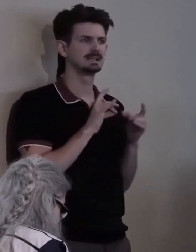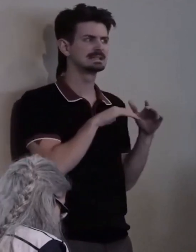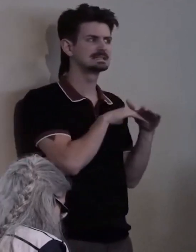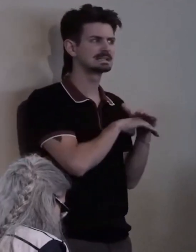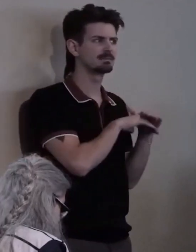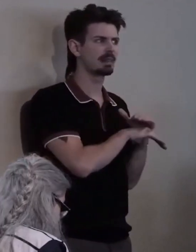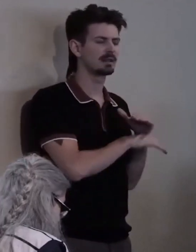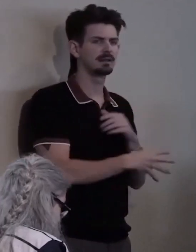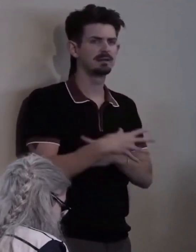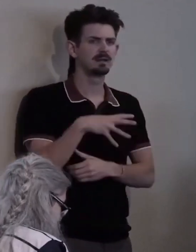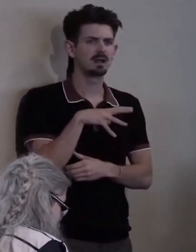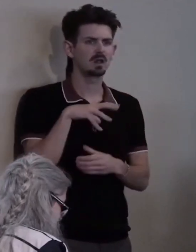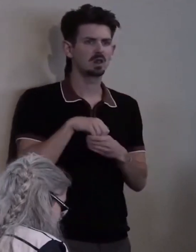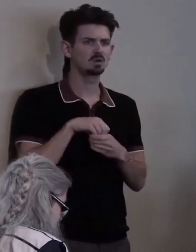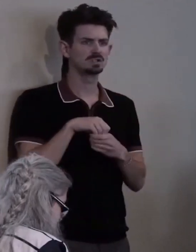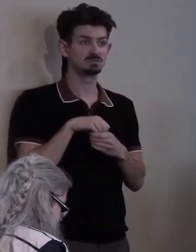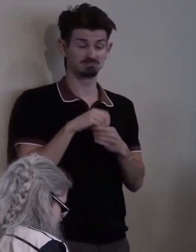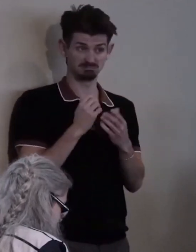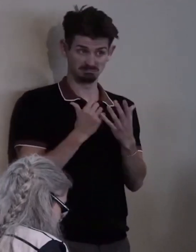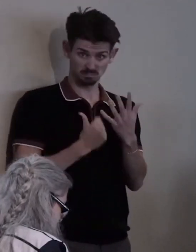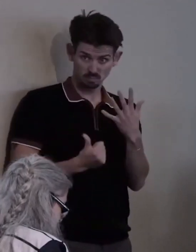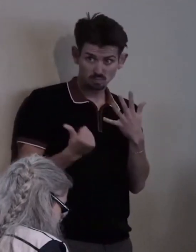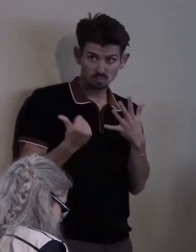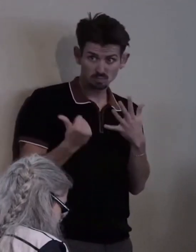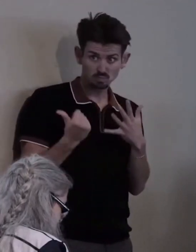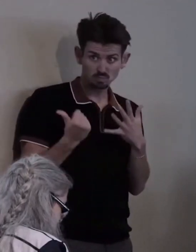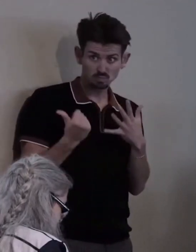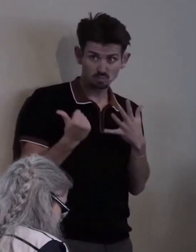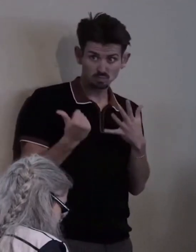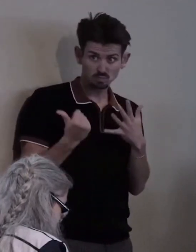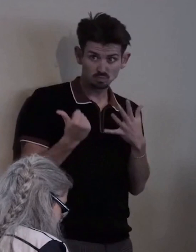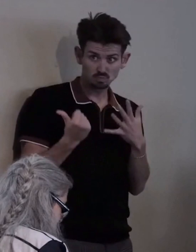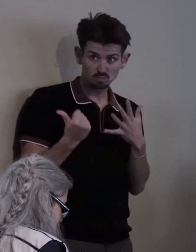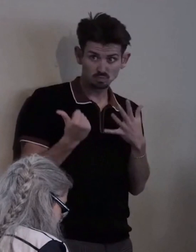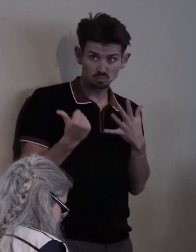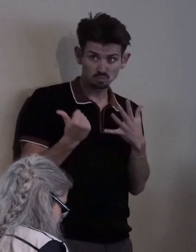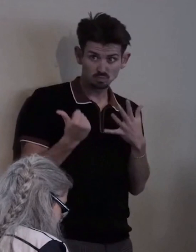are prioritized in this society?